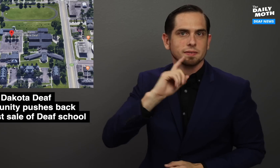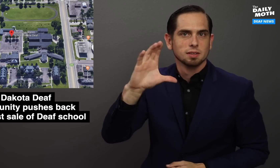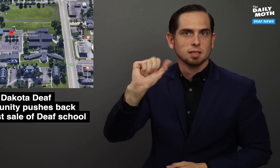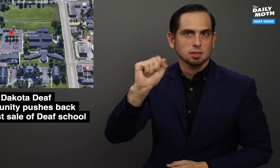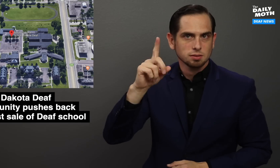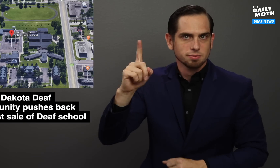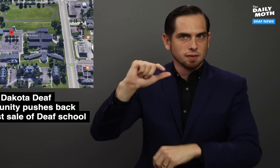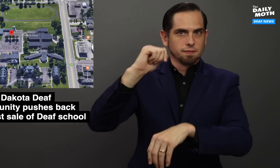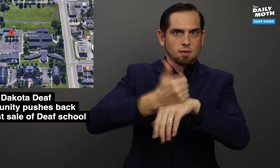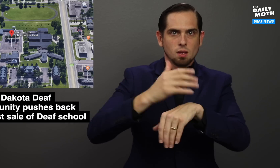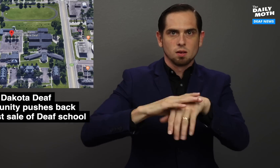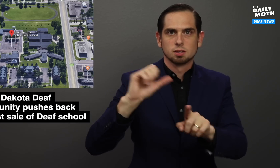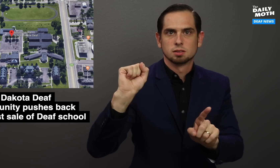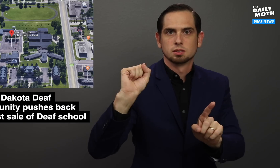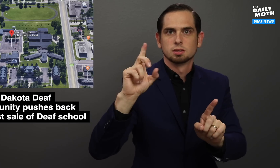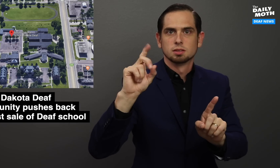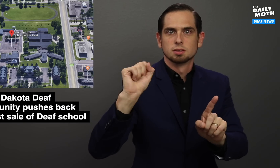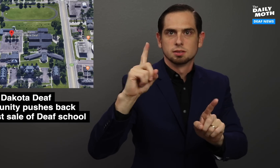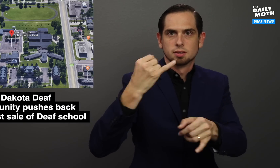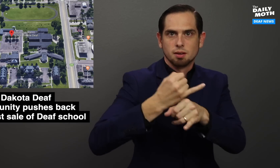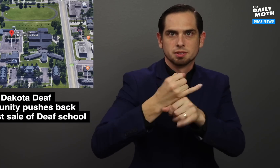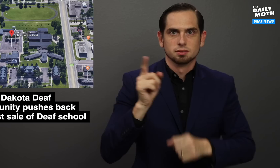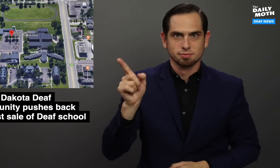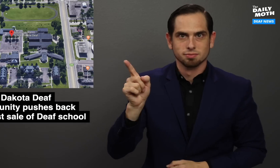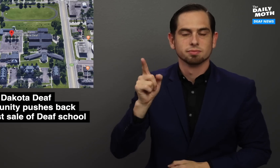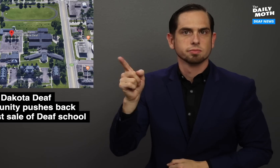the Deaf which was founded on the SDSD campus,